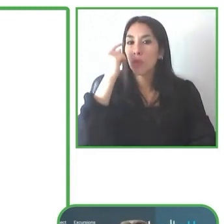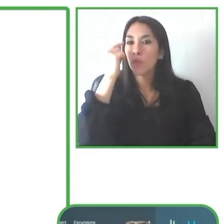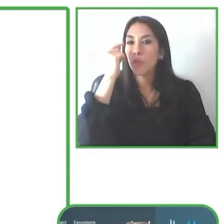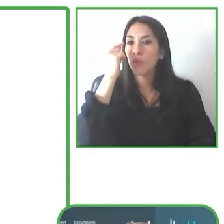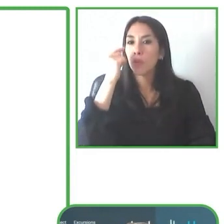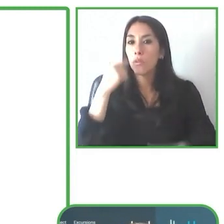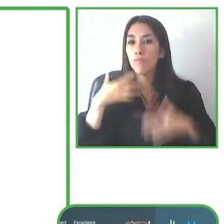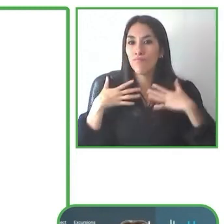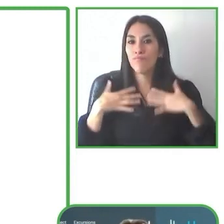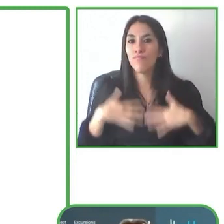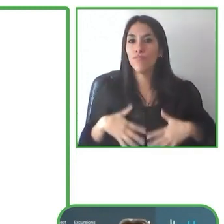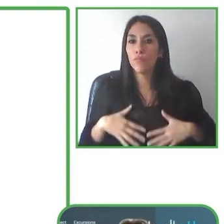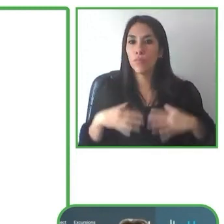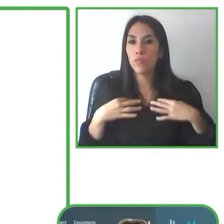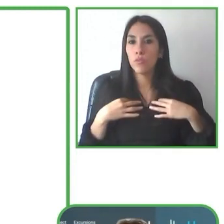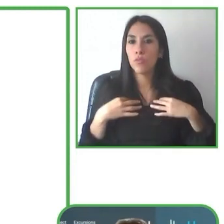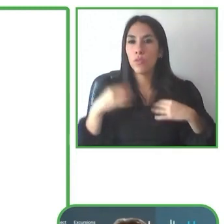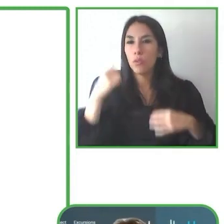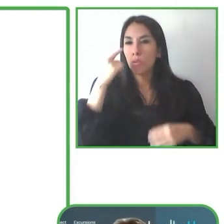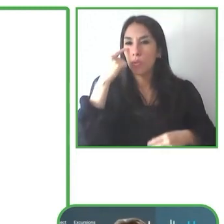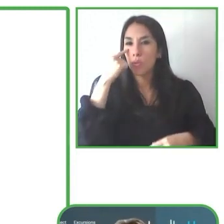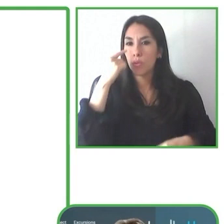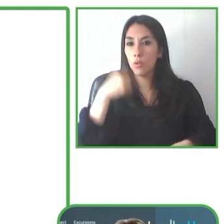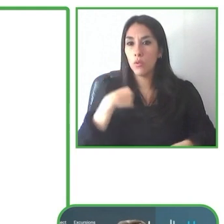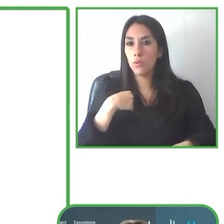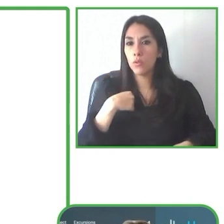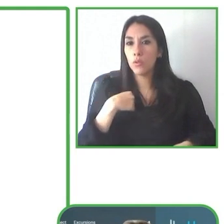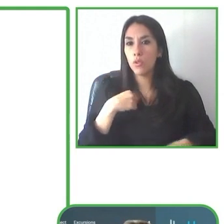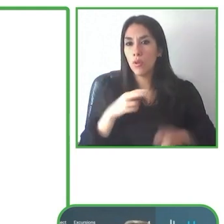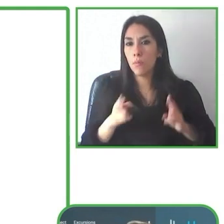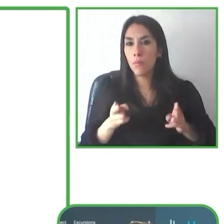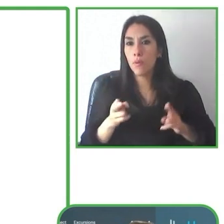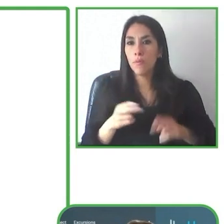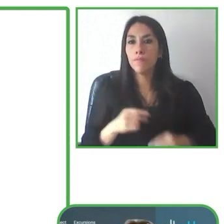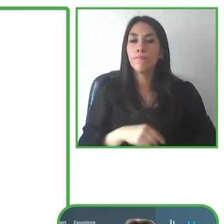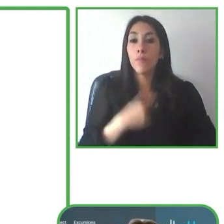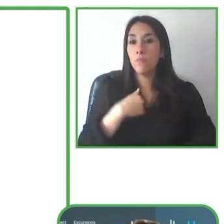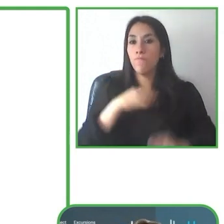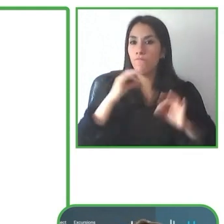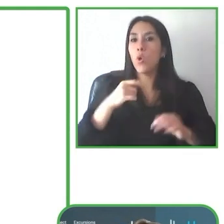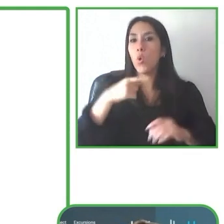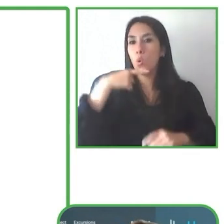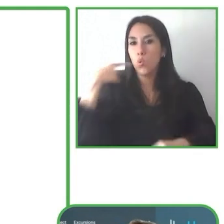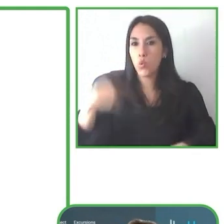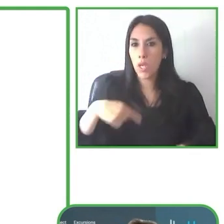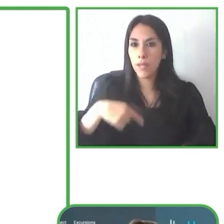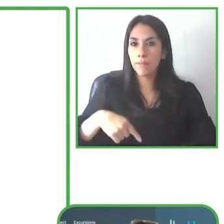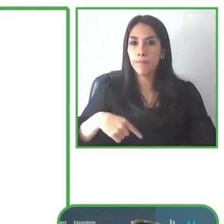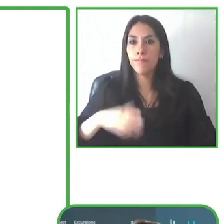I'm a co-founder of Globe4all and I'm glad to present you that project dedicated to accessibility tourism and